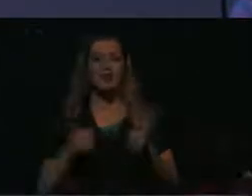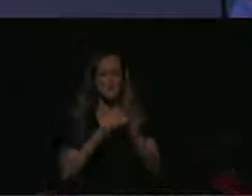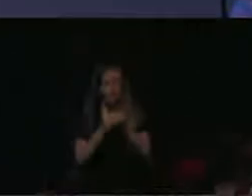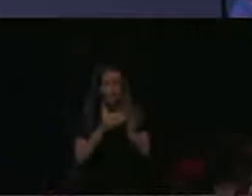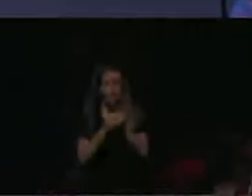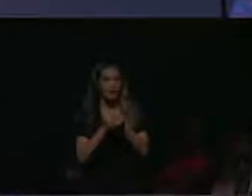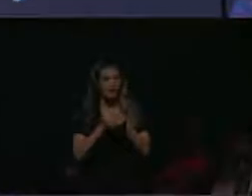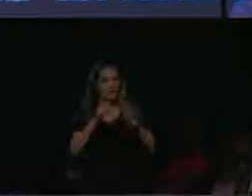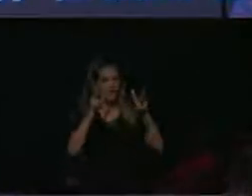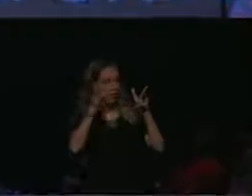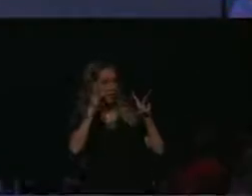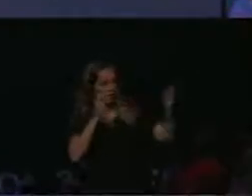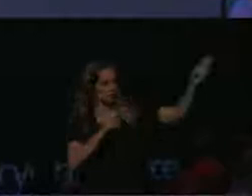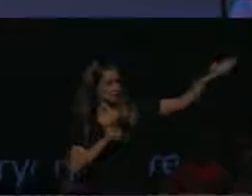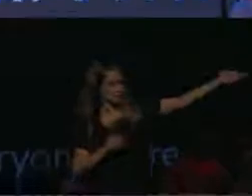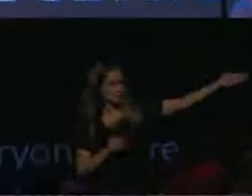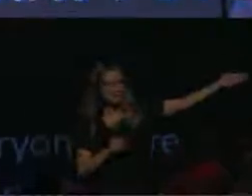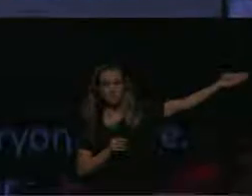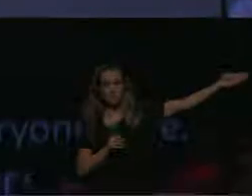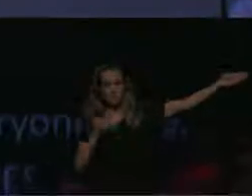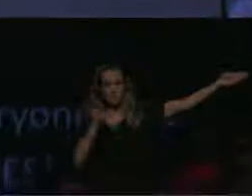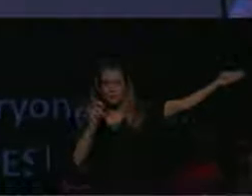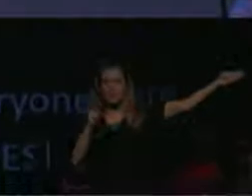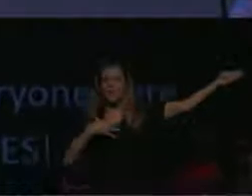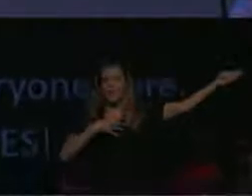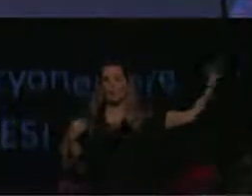the front entrance of this space wearing a white blazer and waving her hands